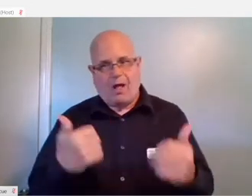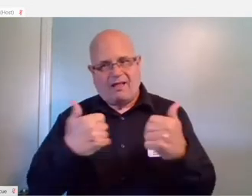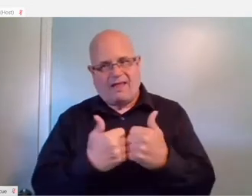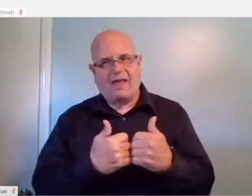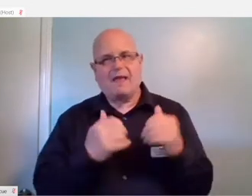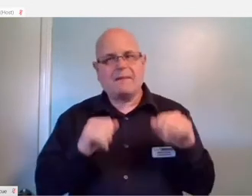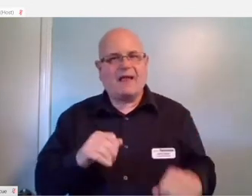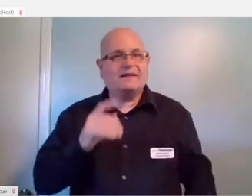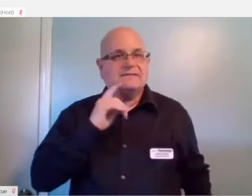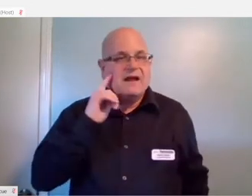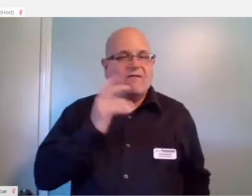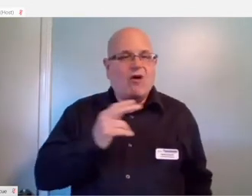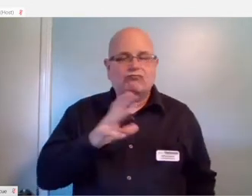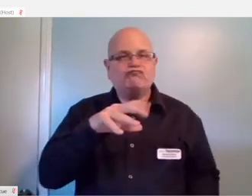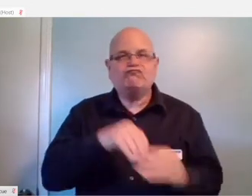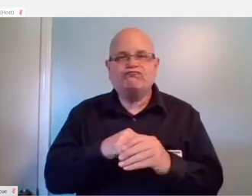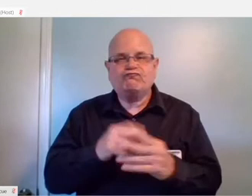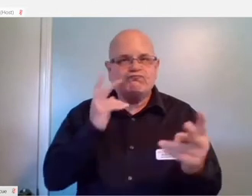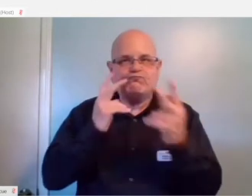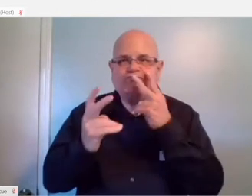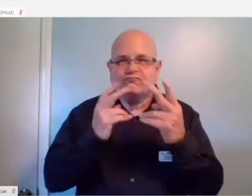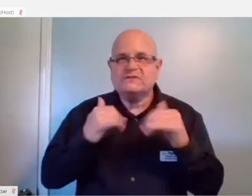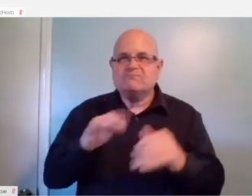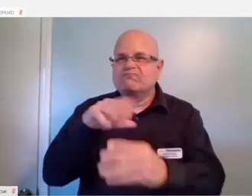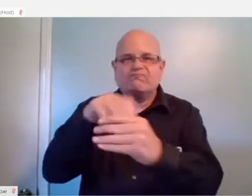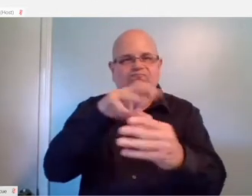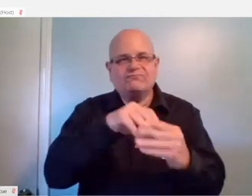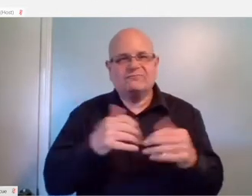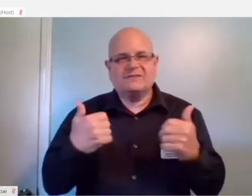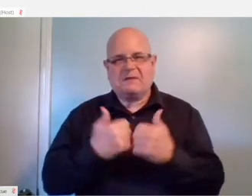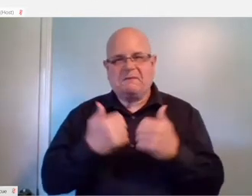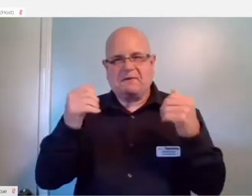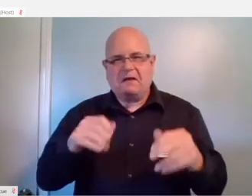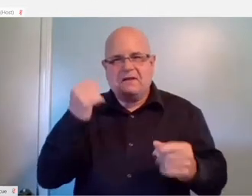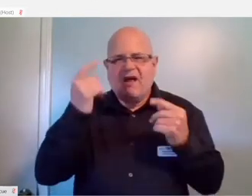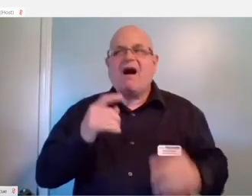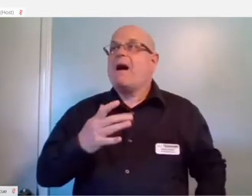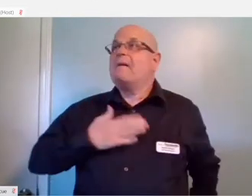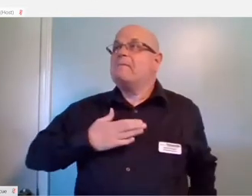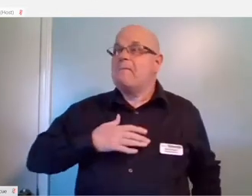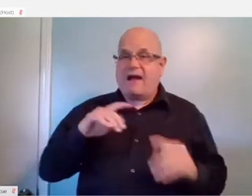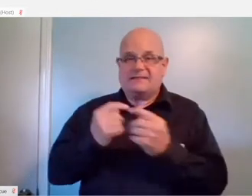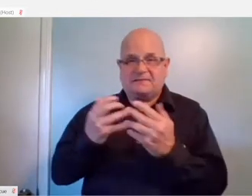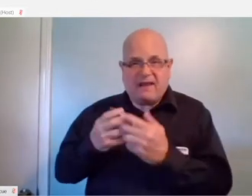that's deaf or hard of hearing would be able to still access that information and understand yeah, my teammates need help over there.